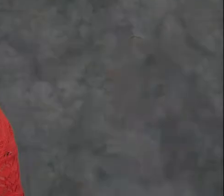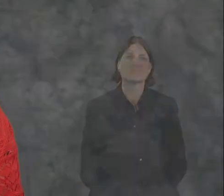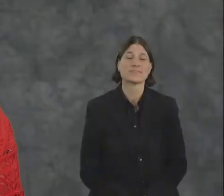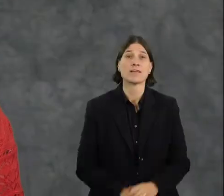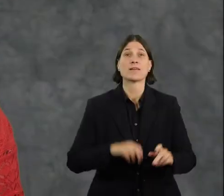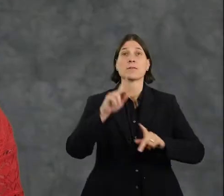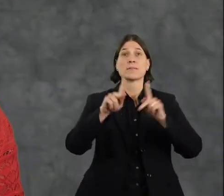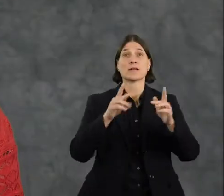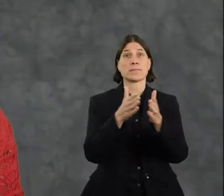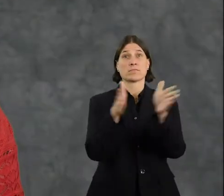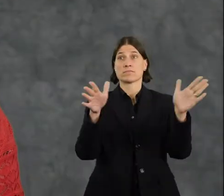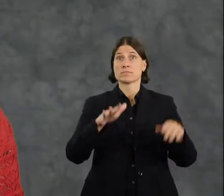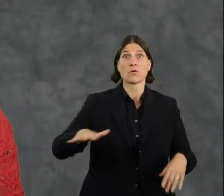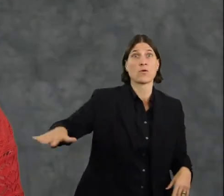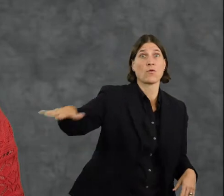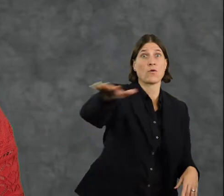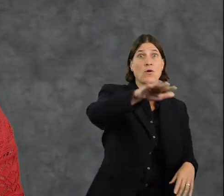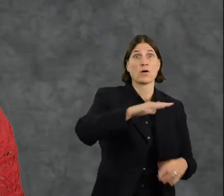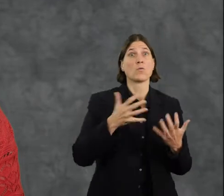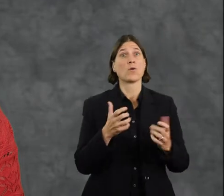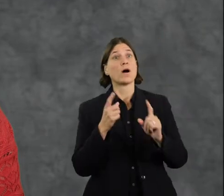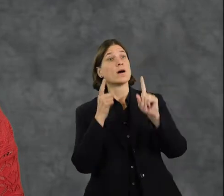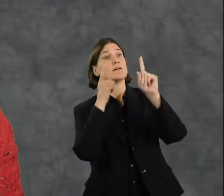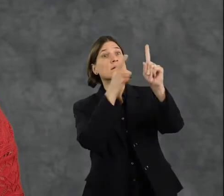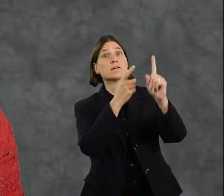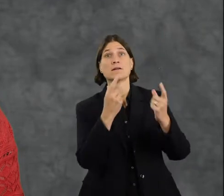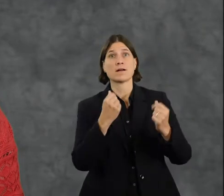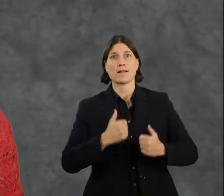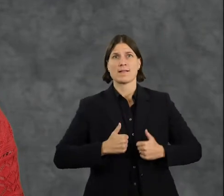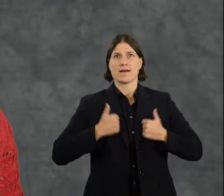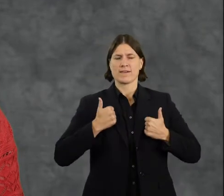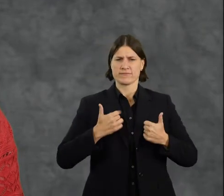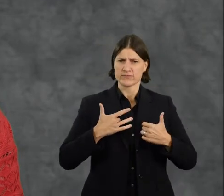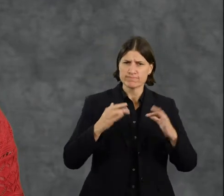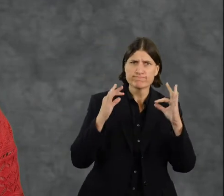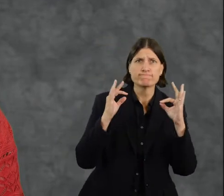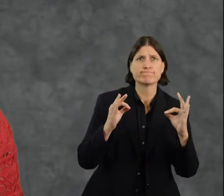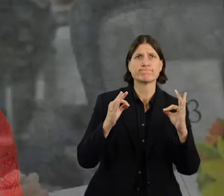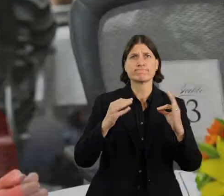All members of the human family want to lead meaningful and fulfilling lives.